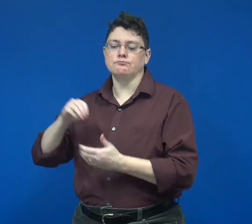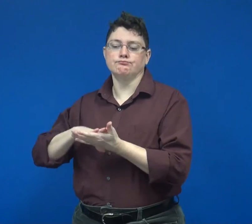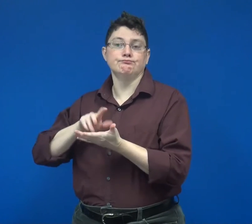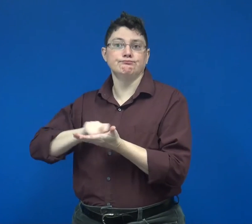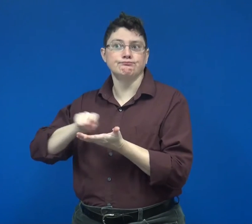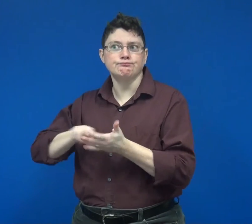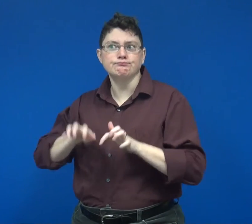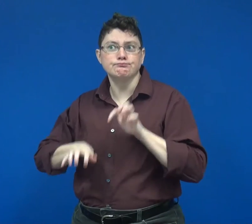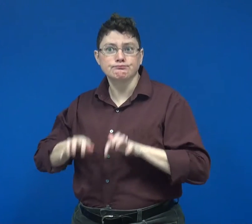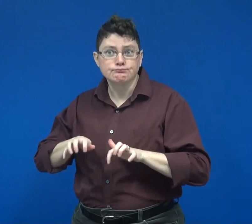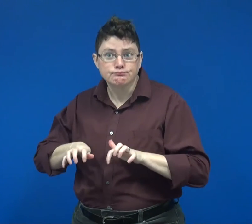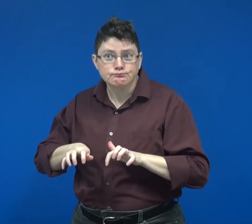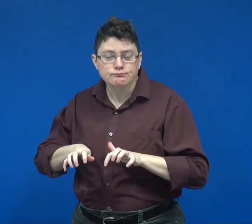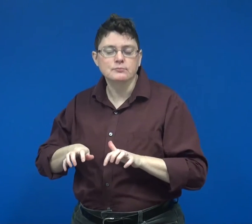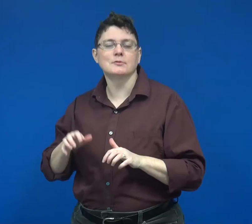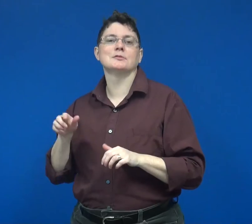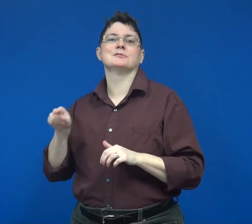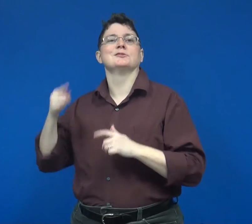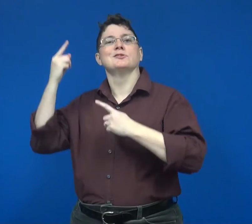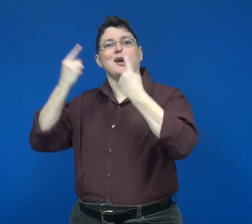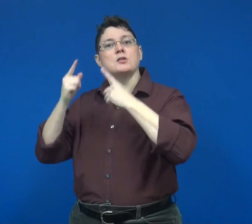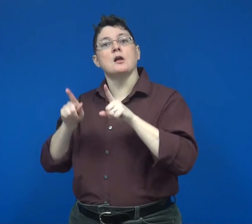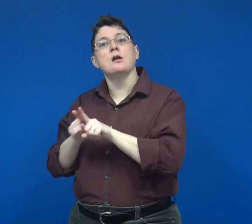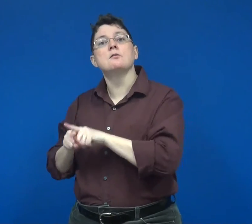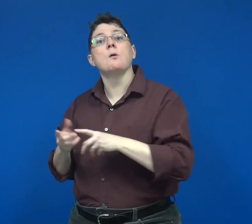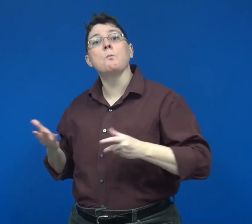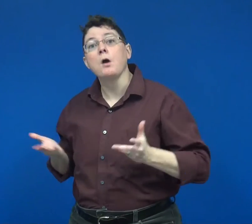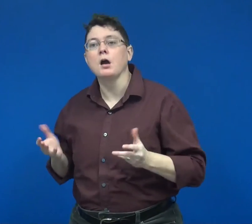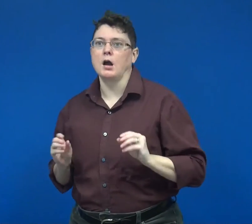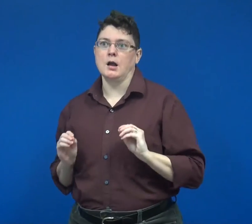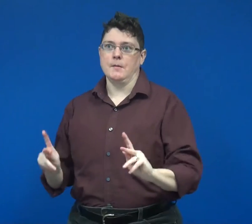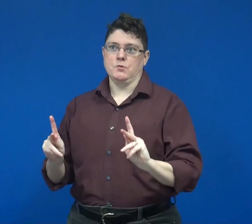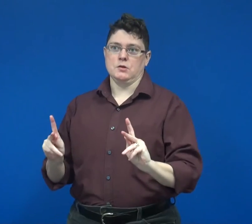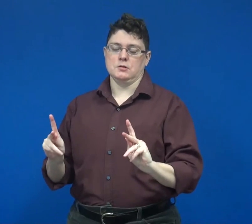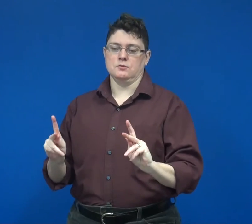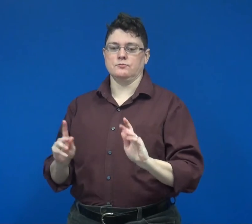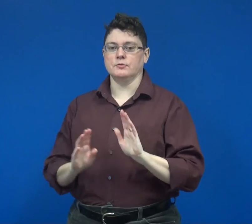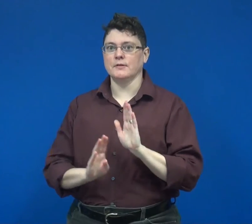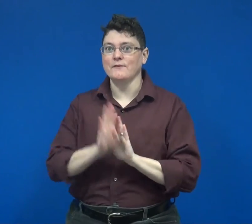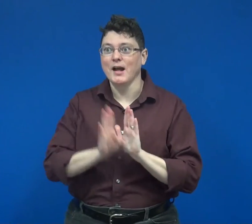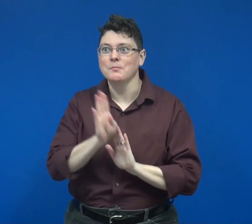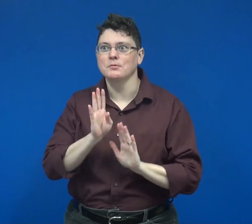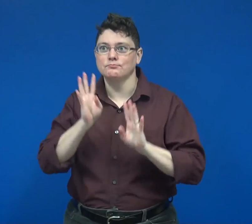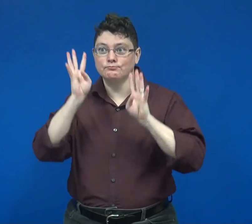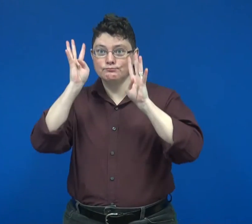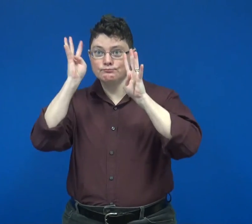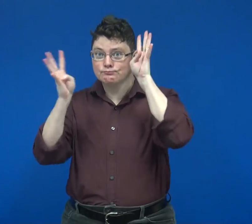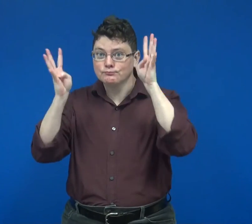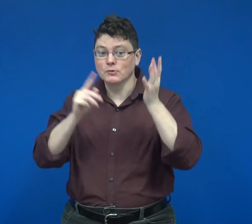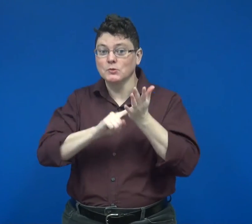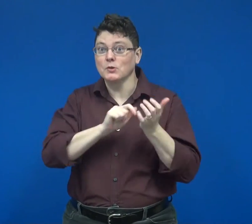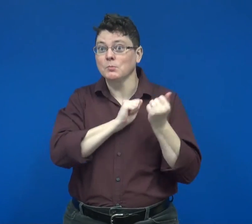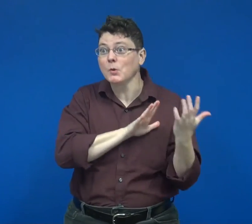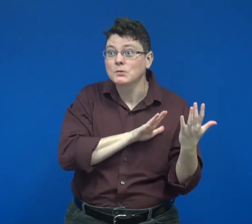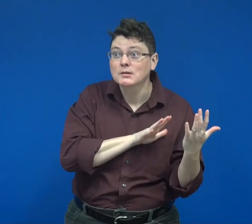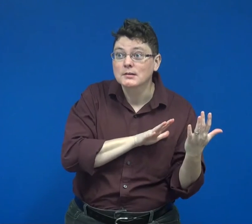can be considered as opportunities to develop innovative research approaches